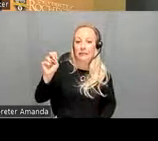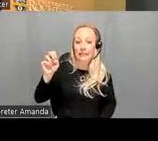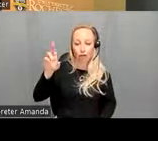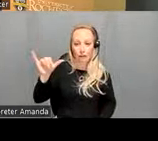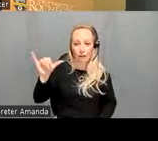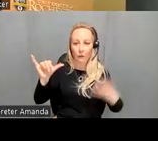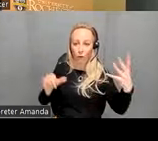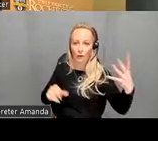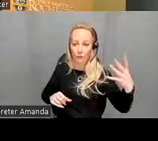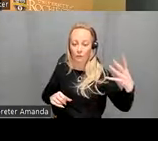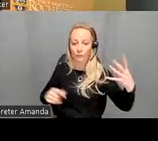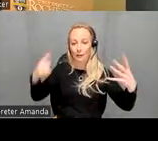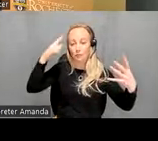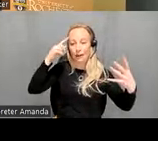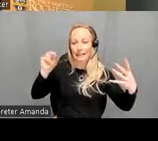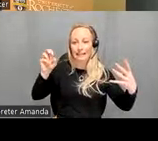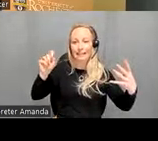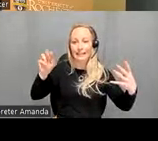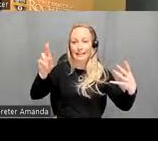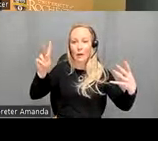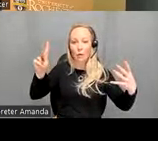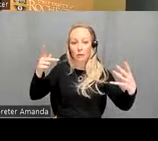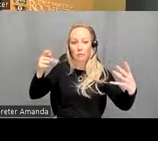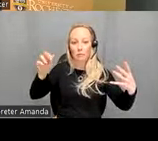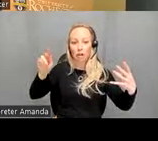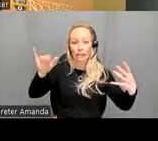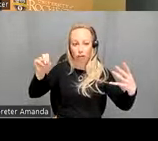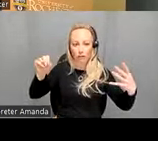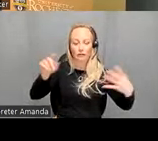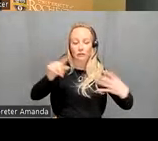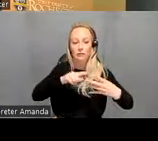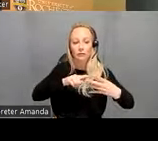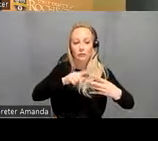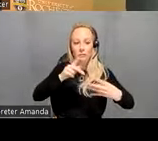this brain Network partition that we use there's the uh primary visual Network which includes the